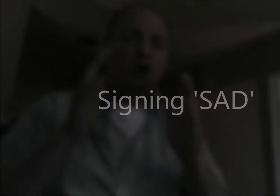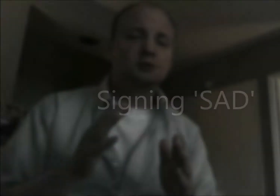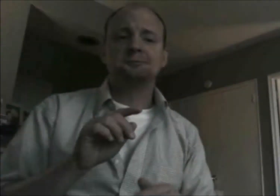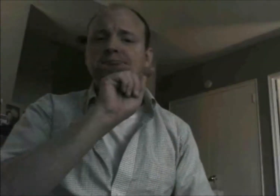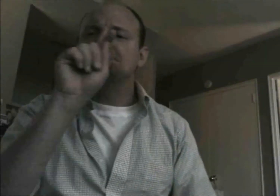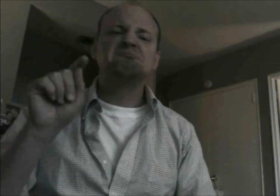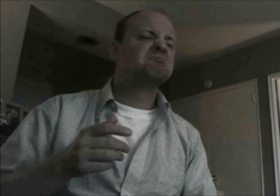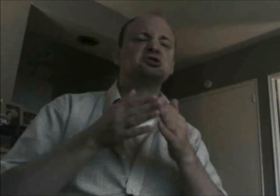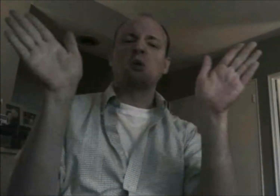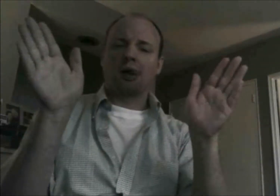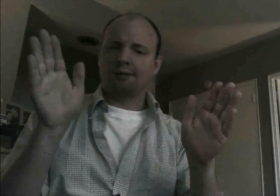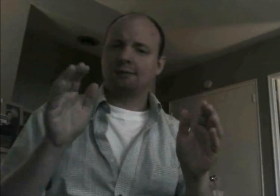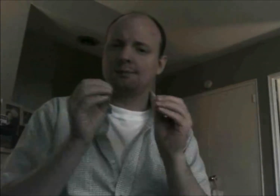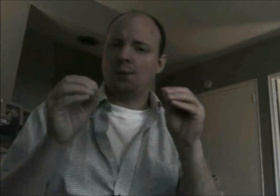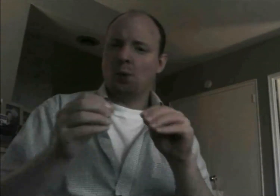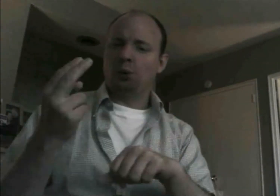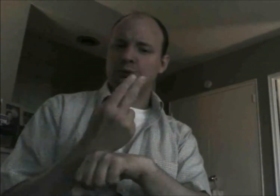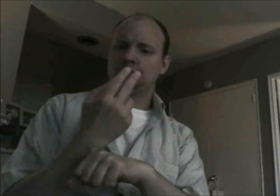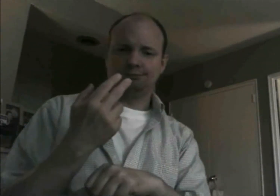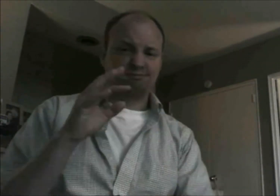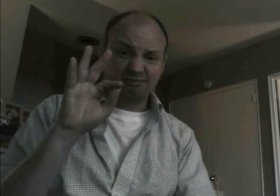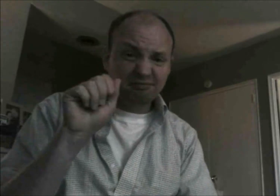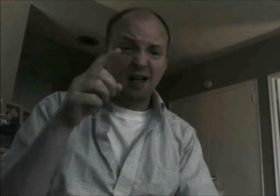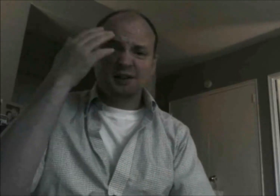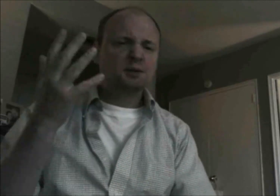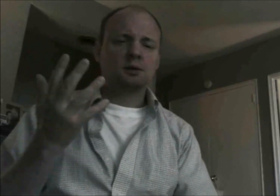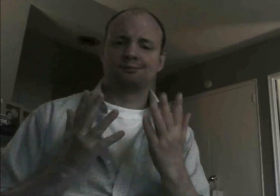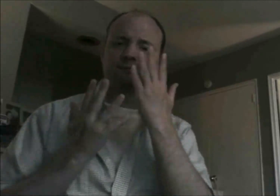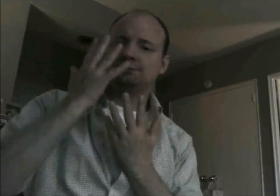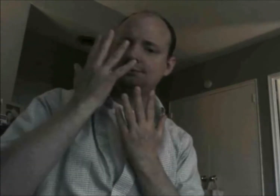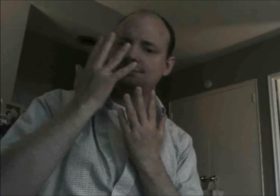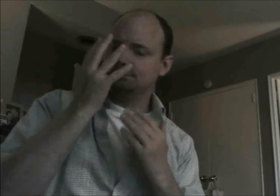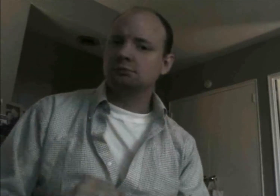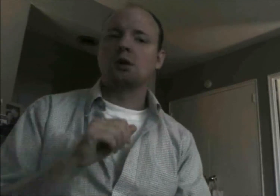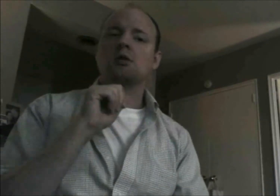For any deaf vloggers in general, more of them using sign: